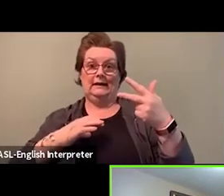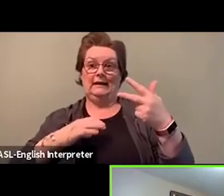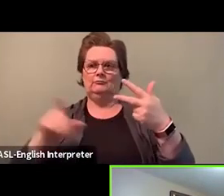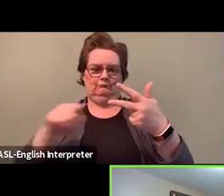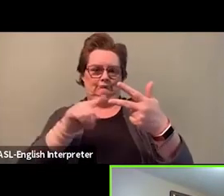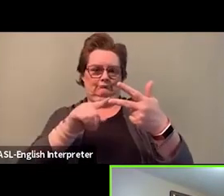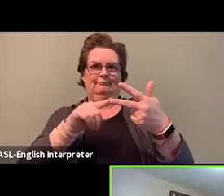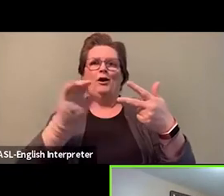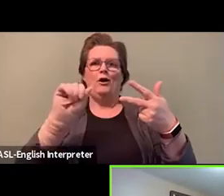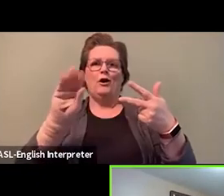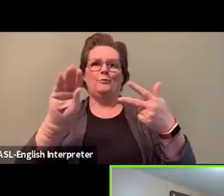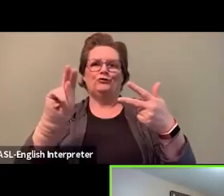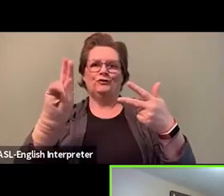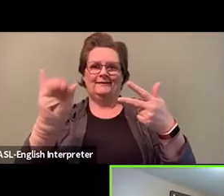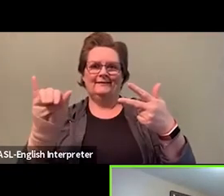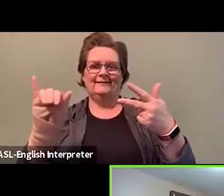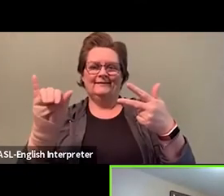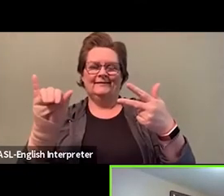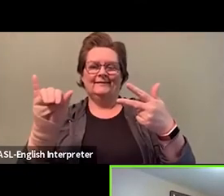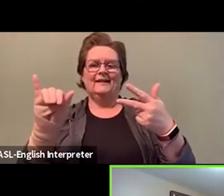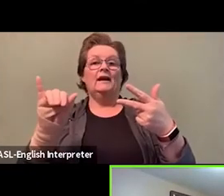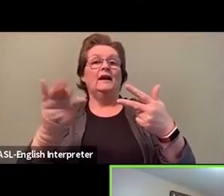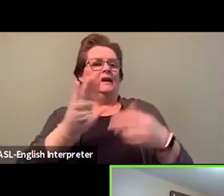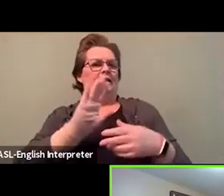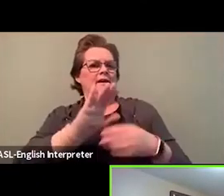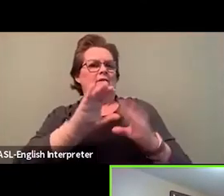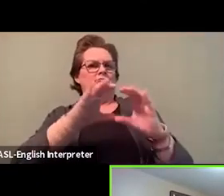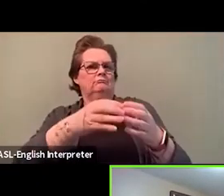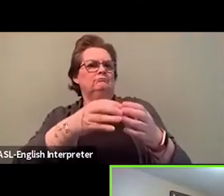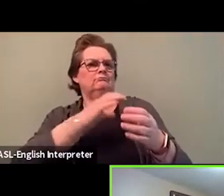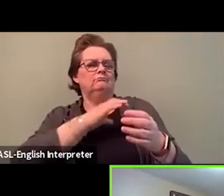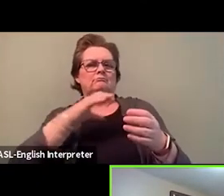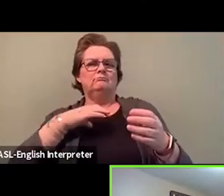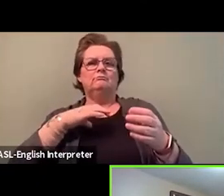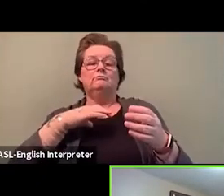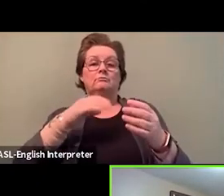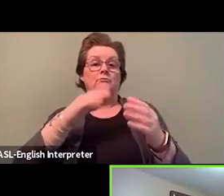and resolving the issues, concerns and challenges faced